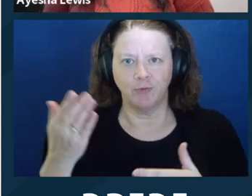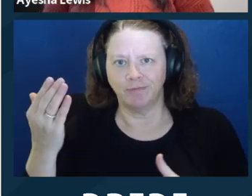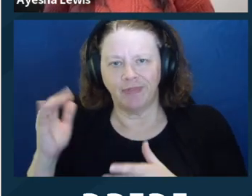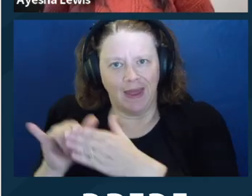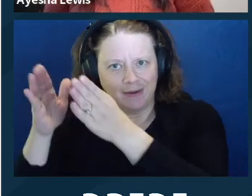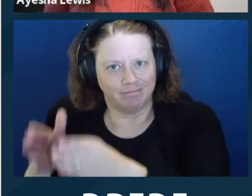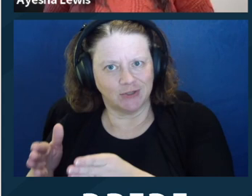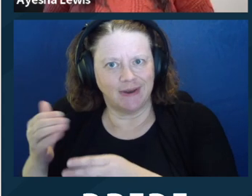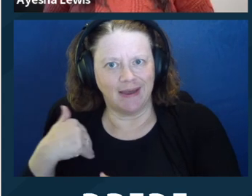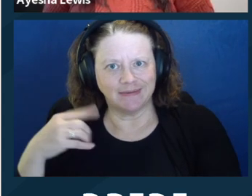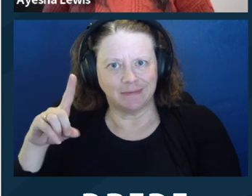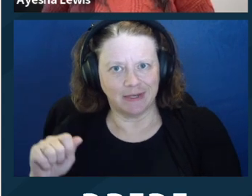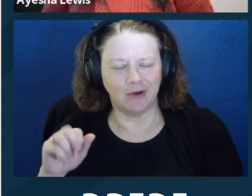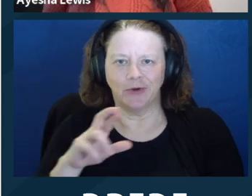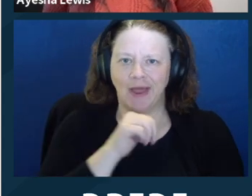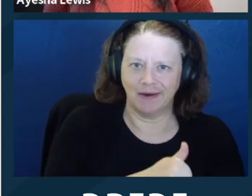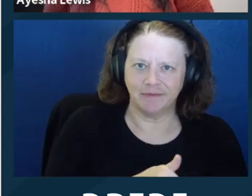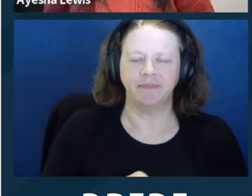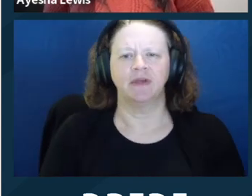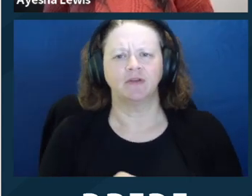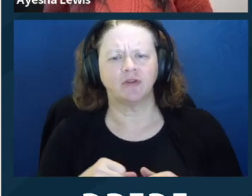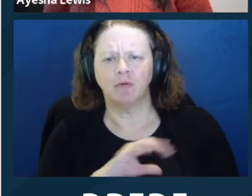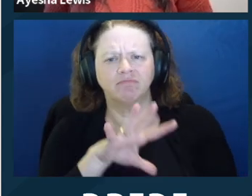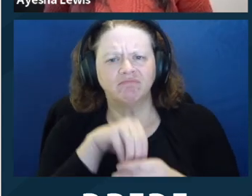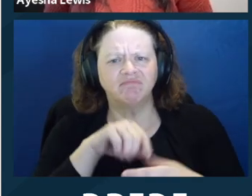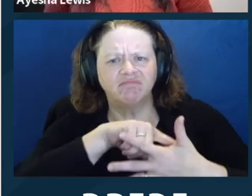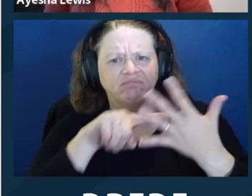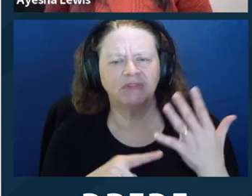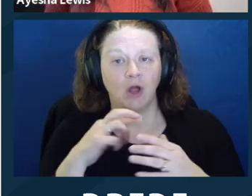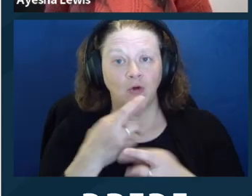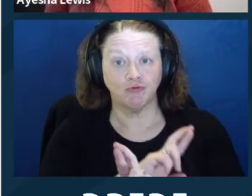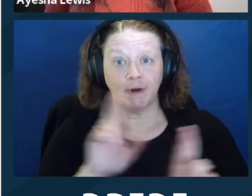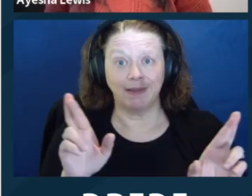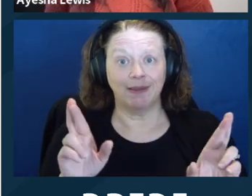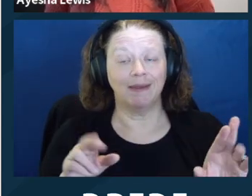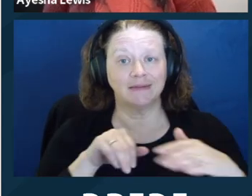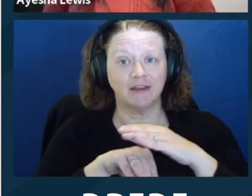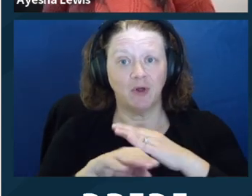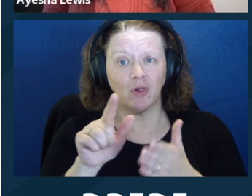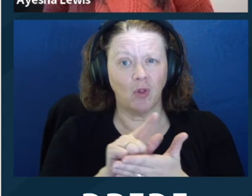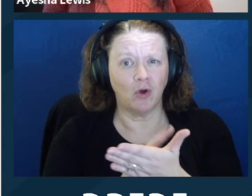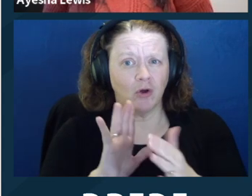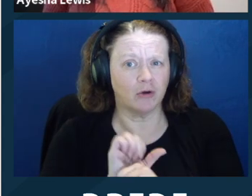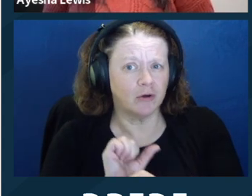avoid legalese. You want to make sure that the implicit is explicit. Don't assume background